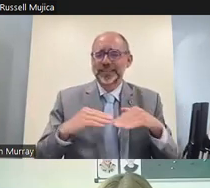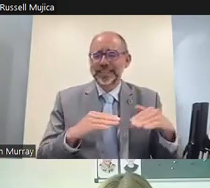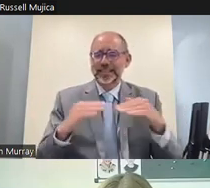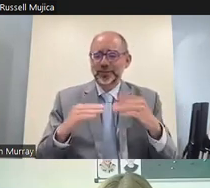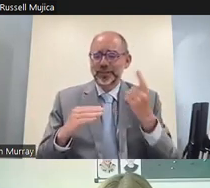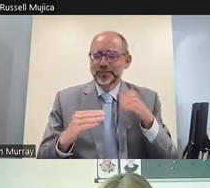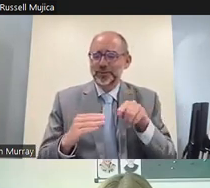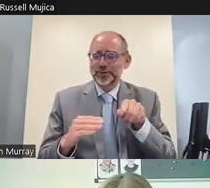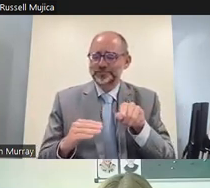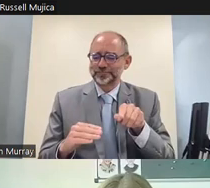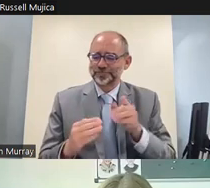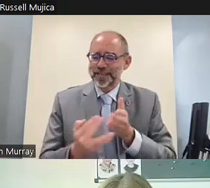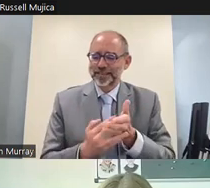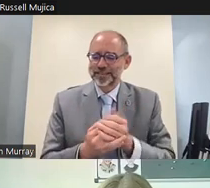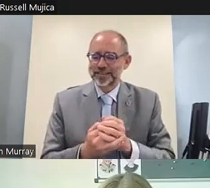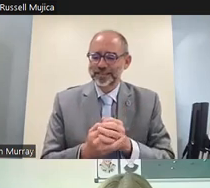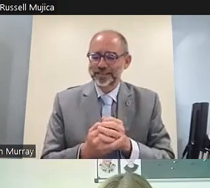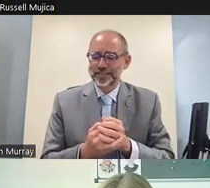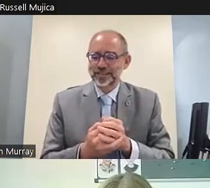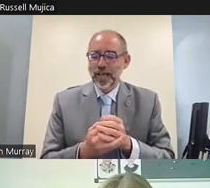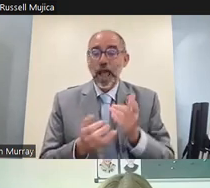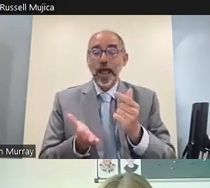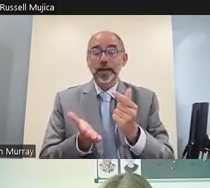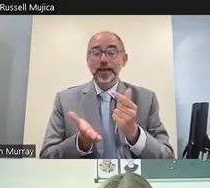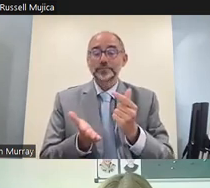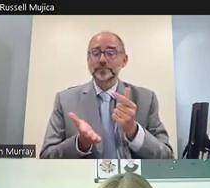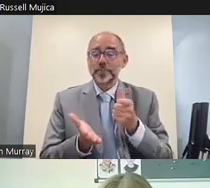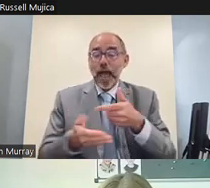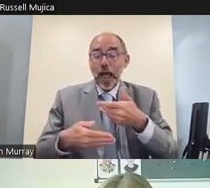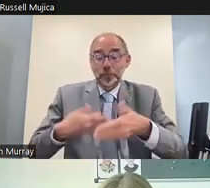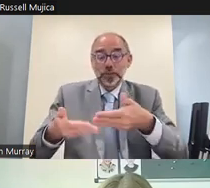the size of an interpreter being broadcast on screen nor was the ghanaian association of the